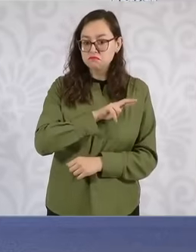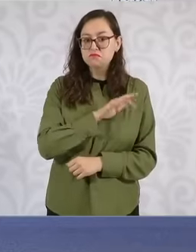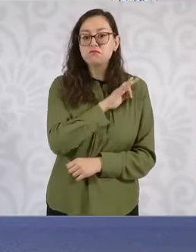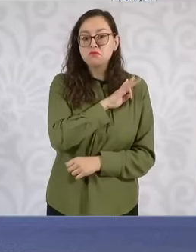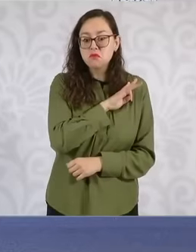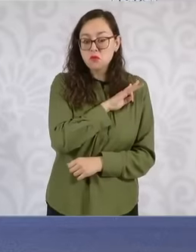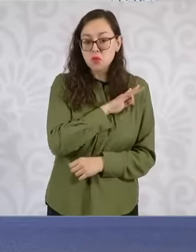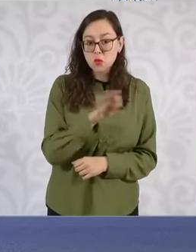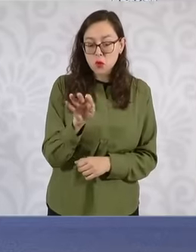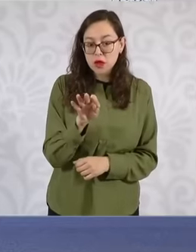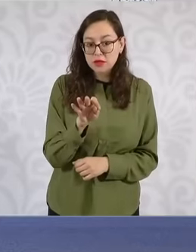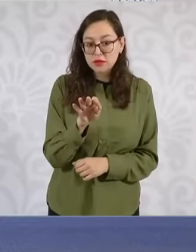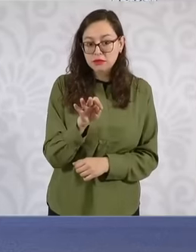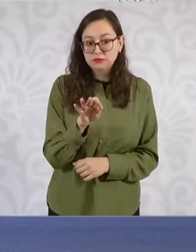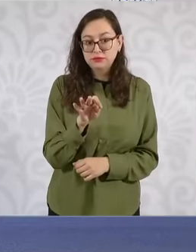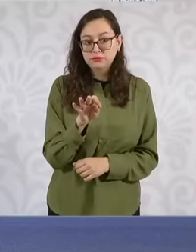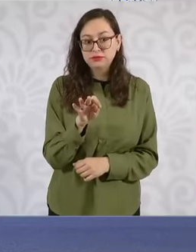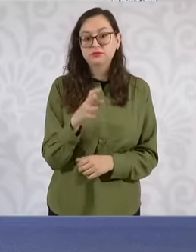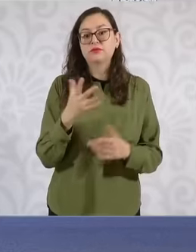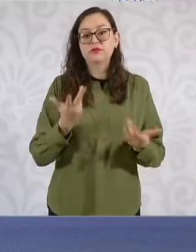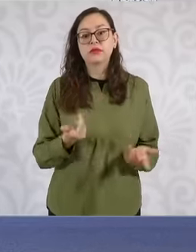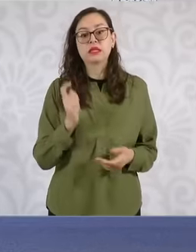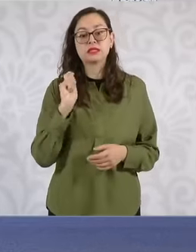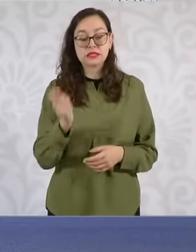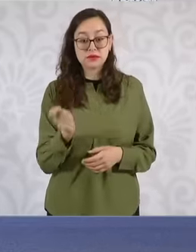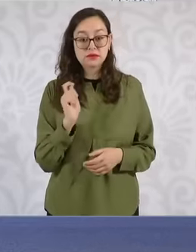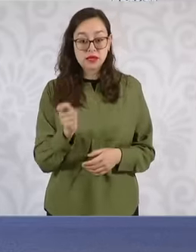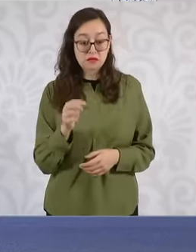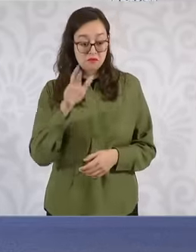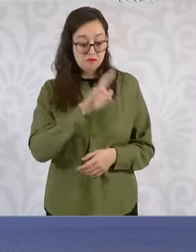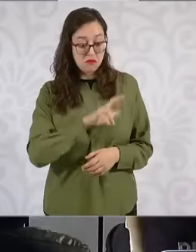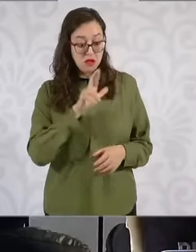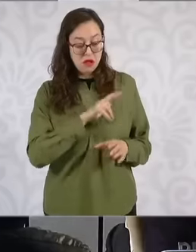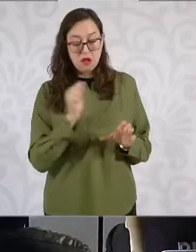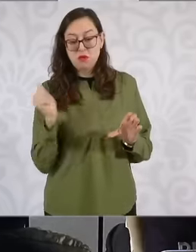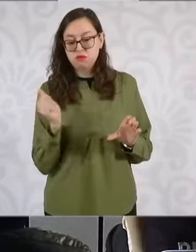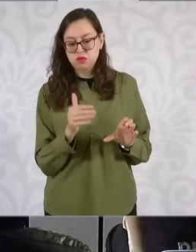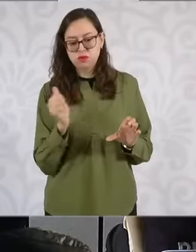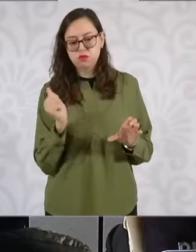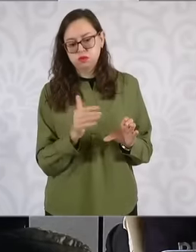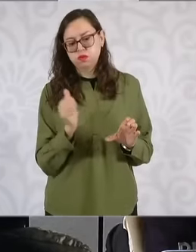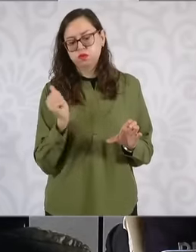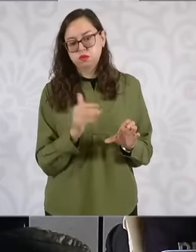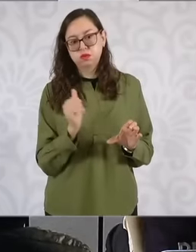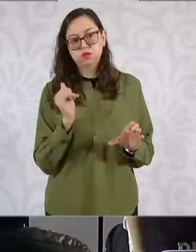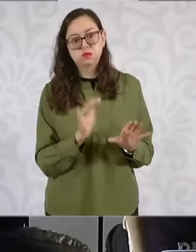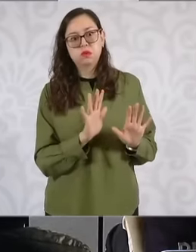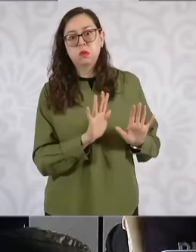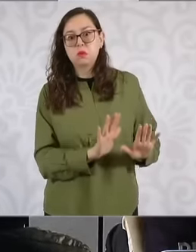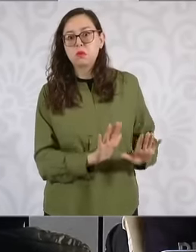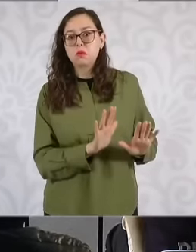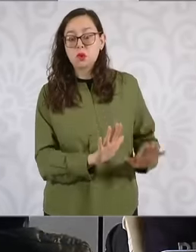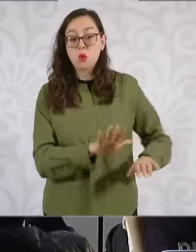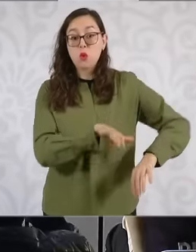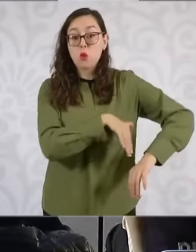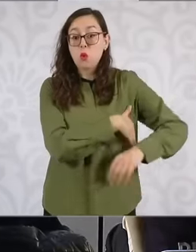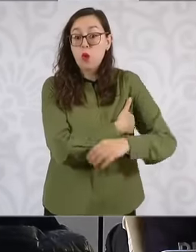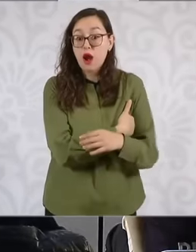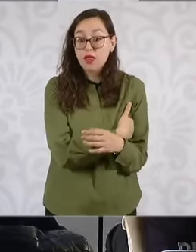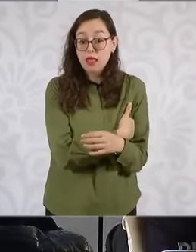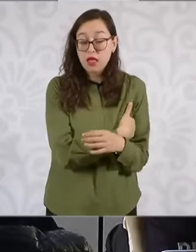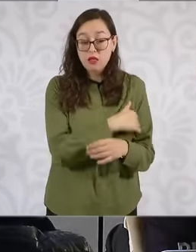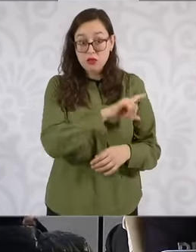will be able to pay for the housing if the beneficiary decides to acquire it. This will